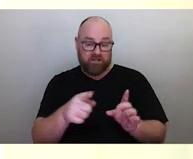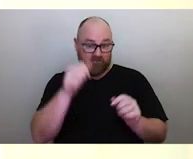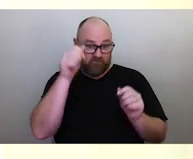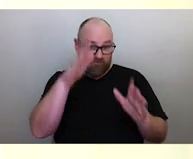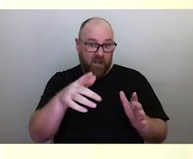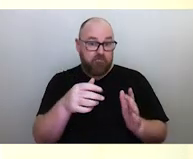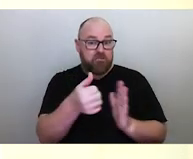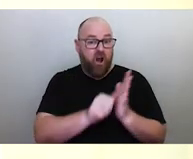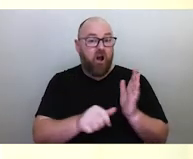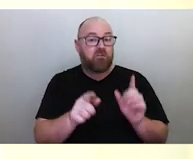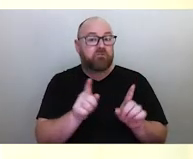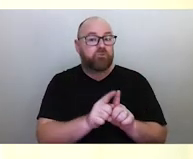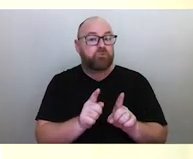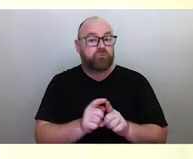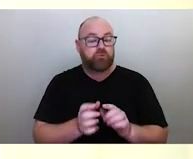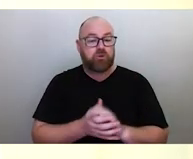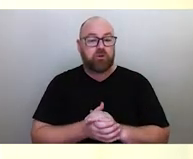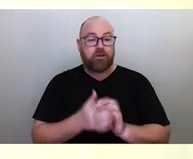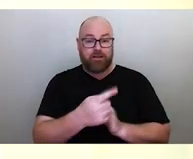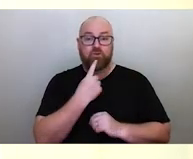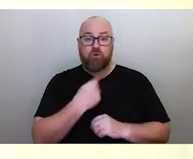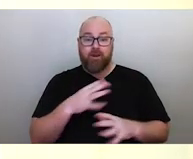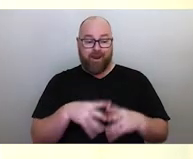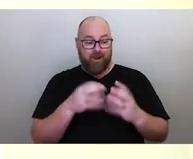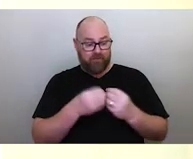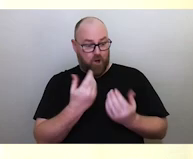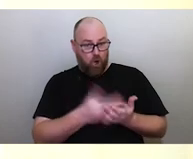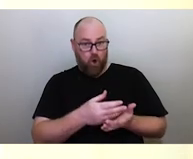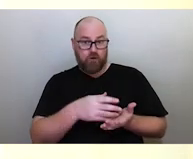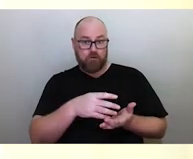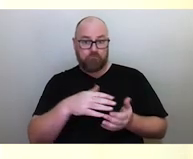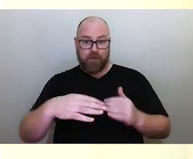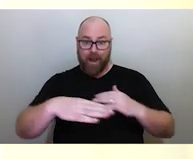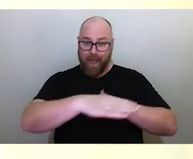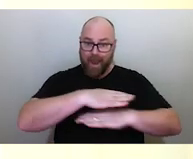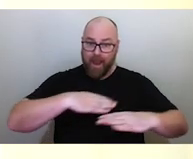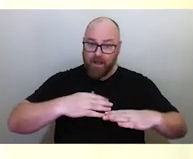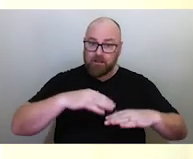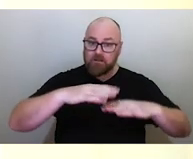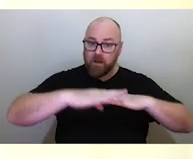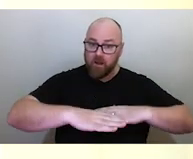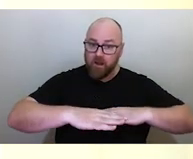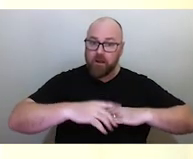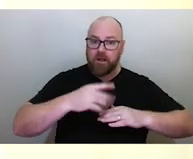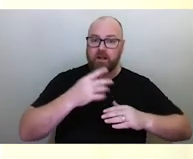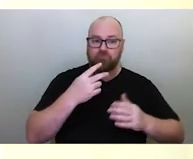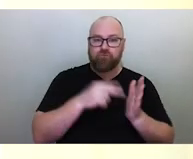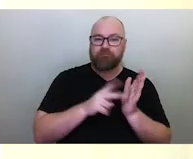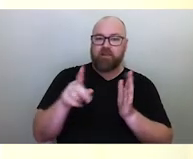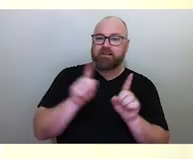And he told me that everything on the land is reflected in the sky. We can use that as a reference point.